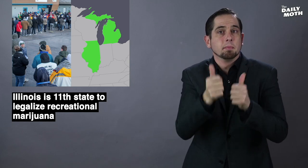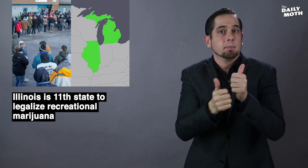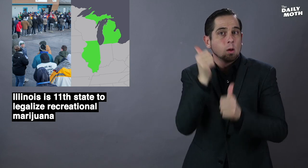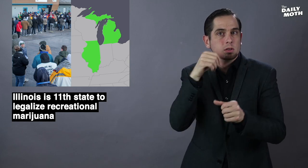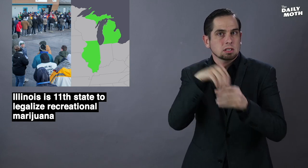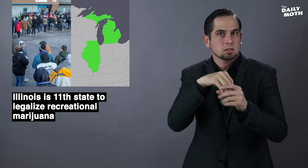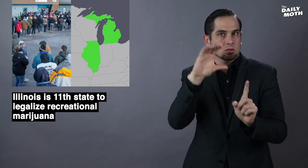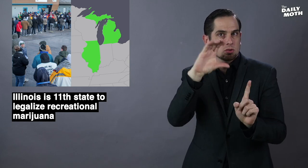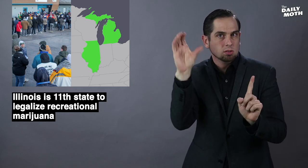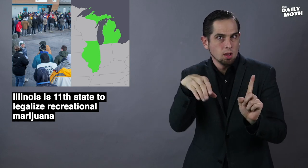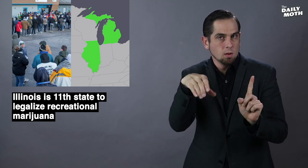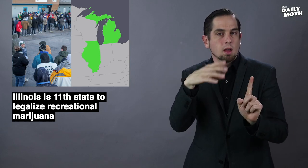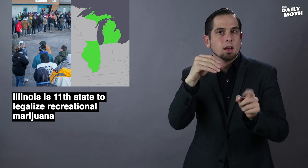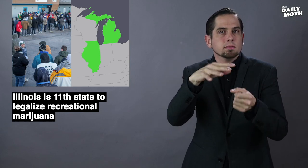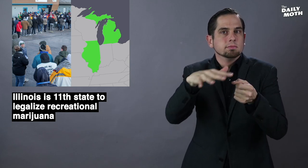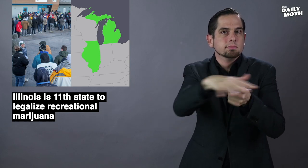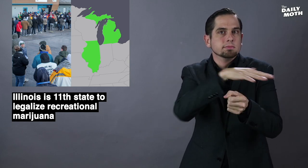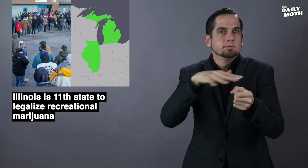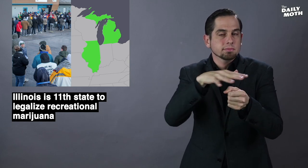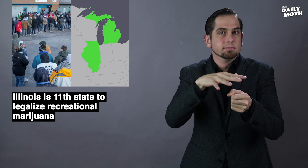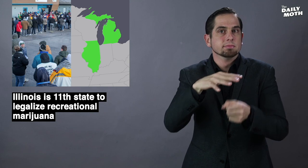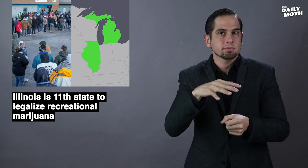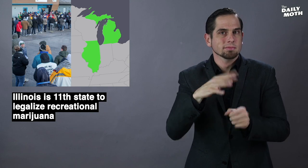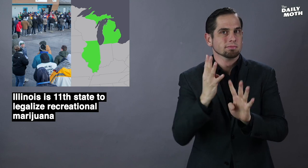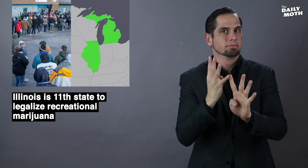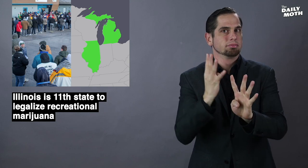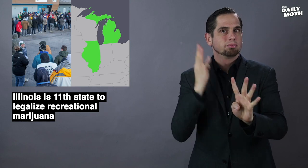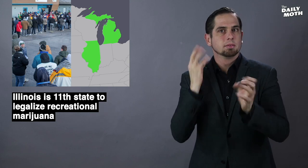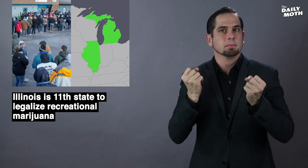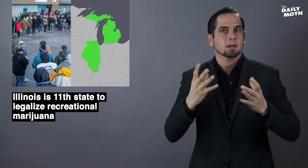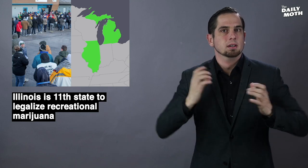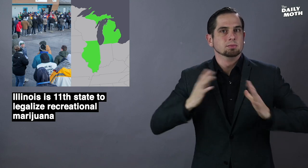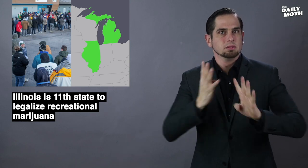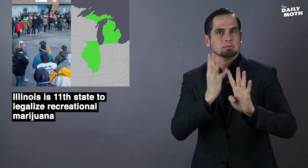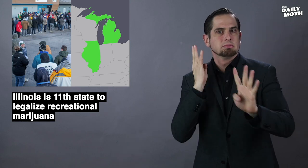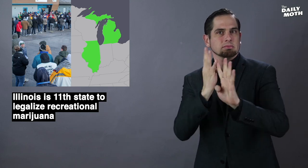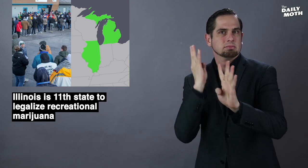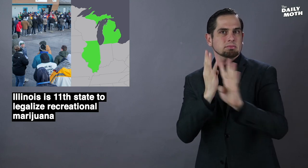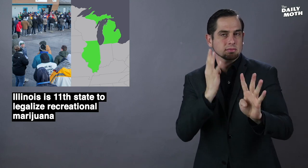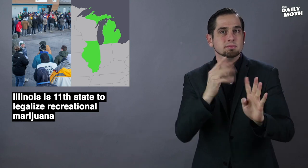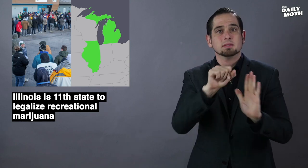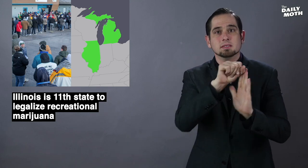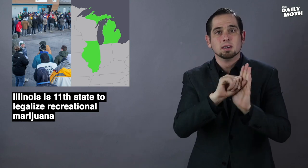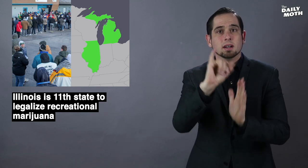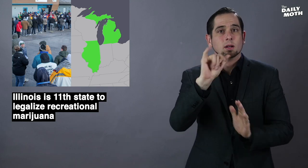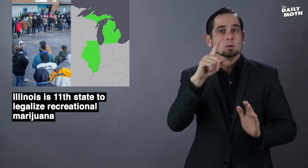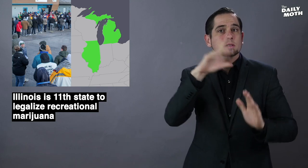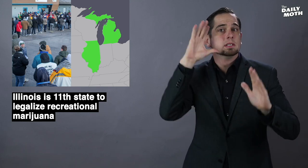most of them in Chicago and the surrounding area. There were long lines of customers and the state is